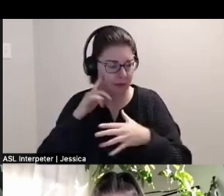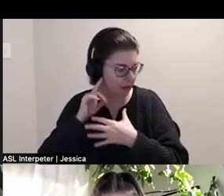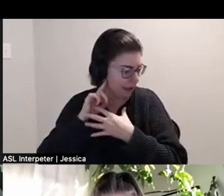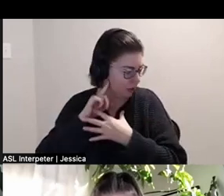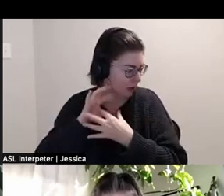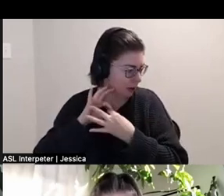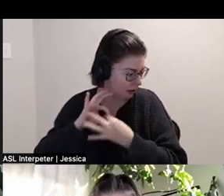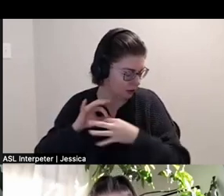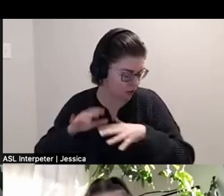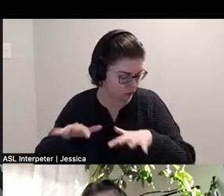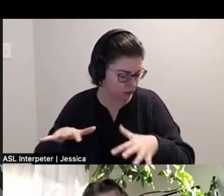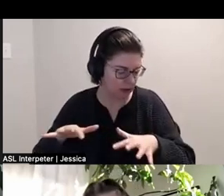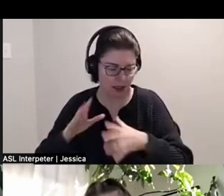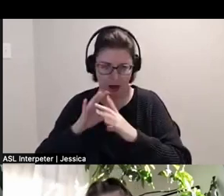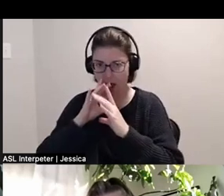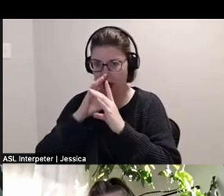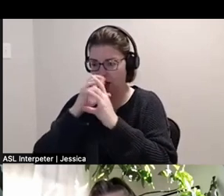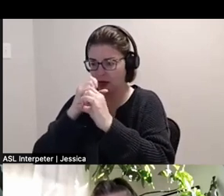And. That's it. Thank you.